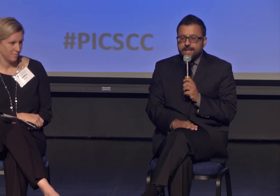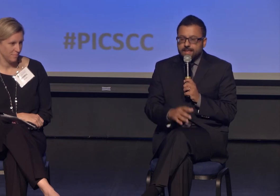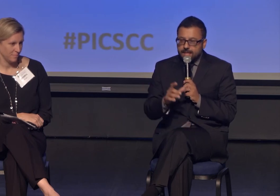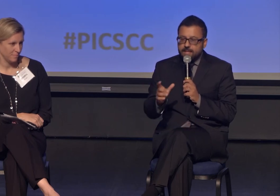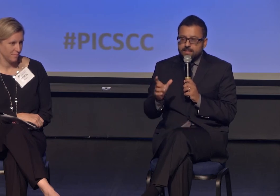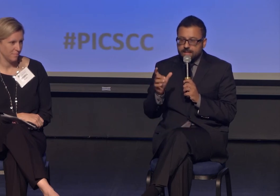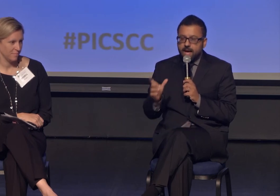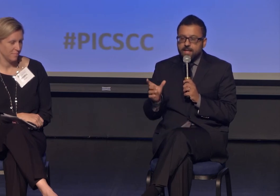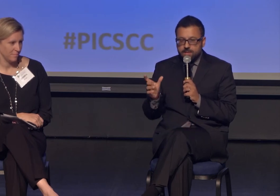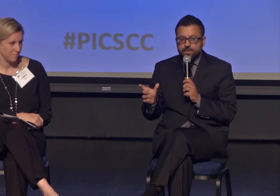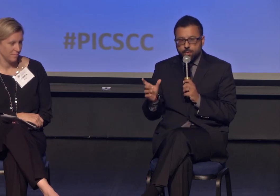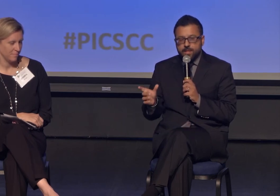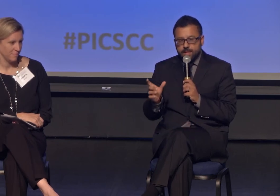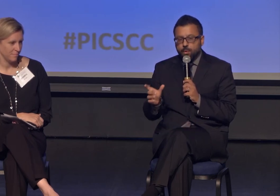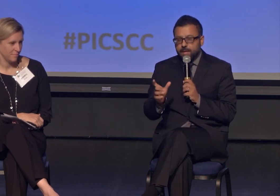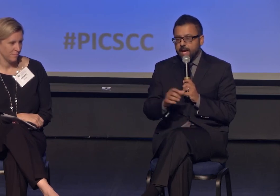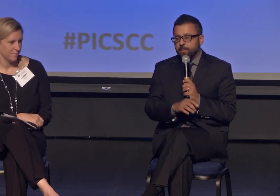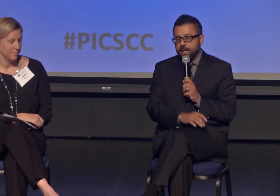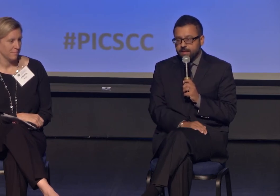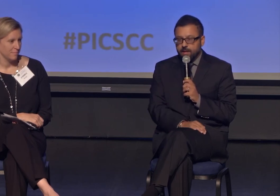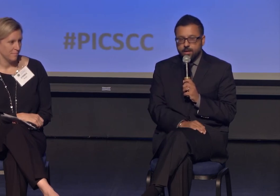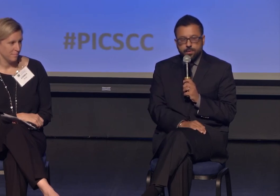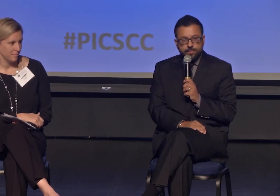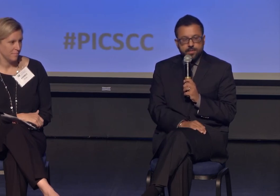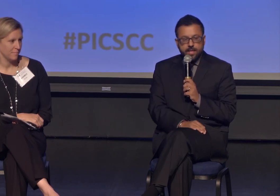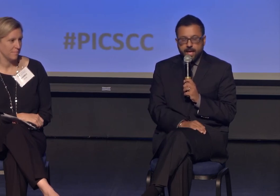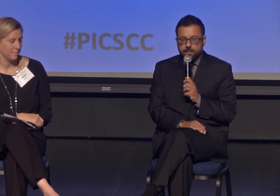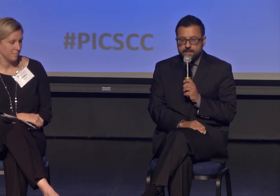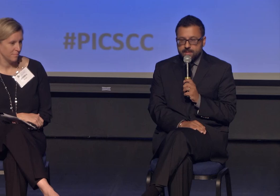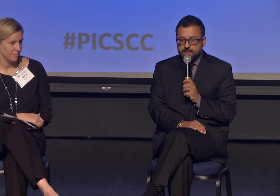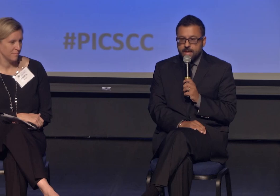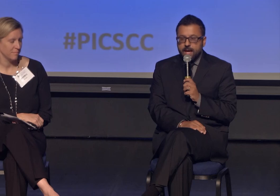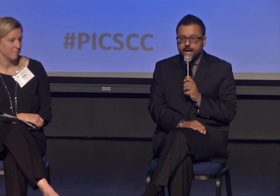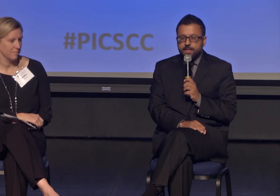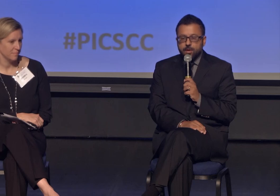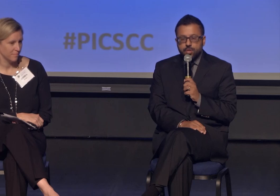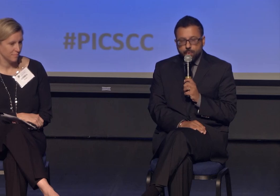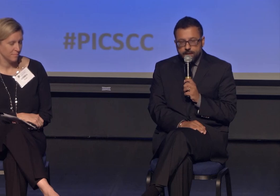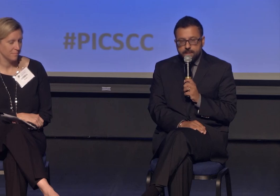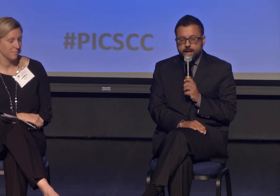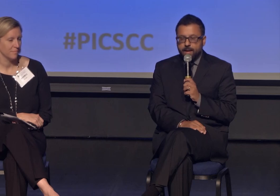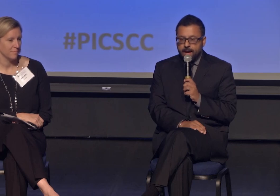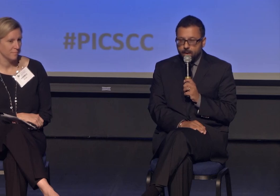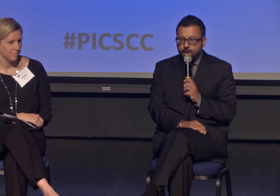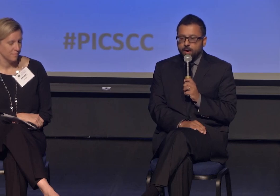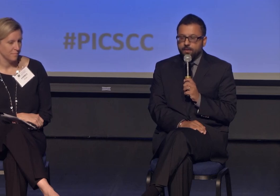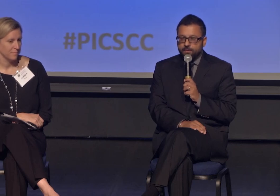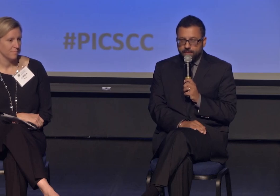These stories can only happen on university campuses. There are stories about how our faith